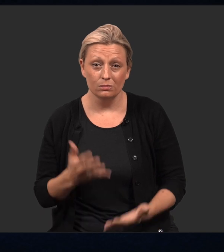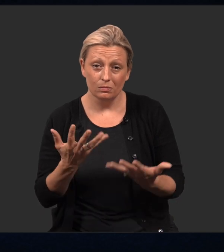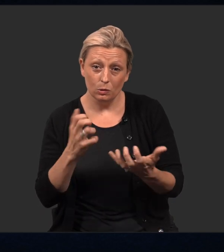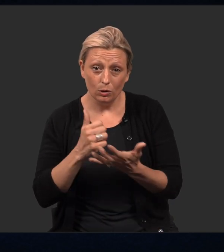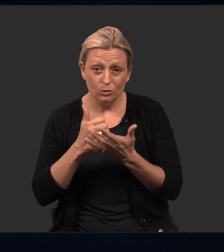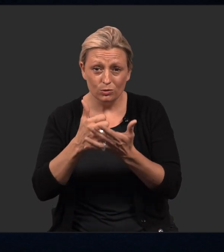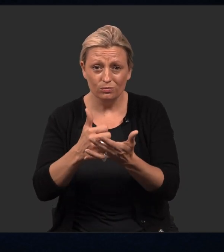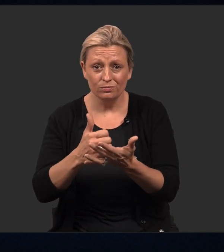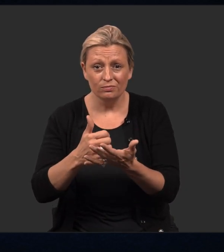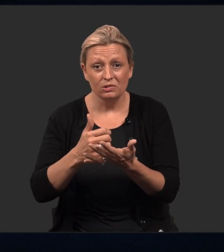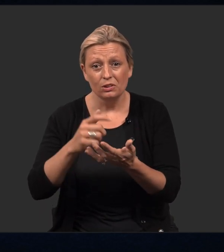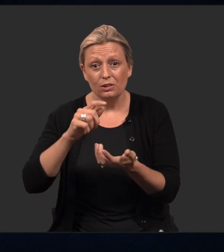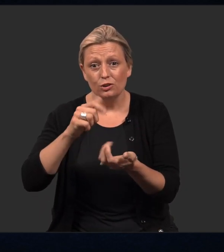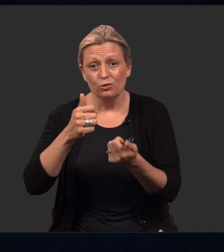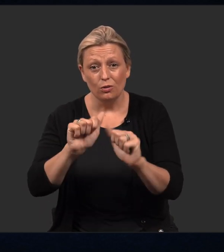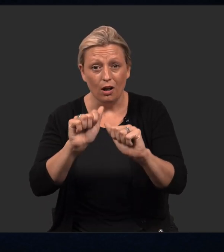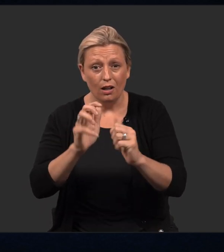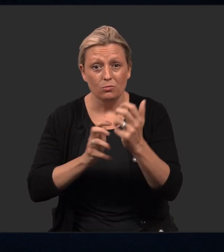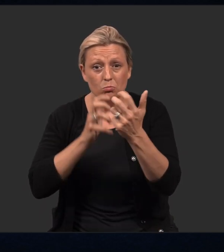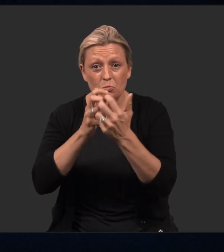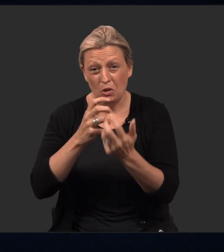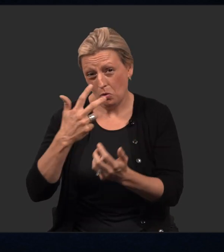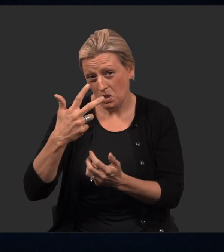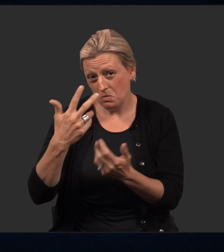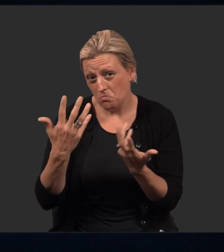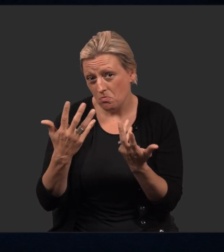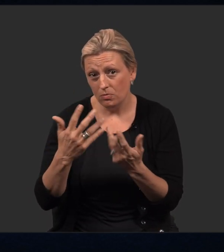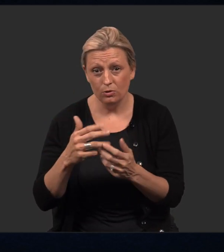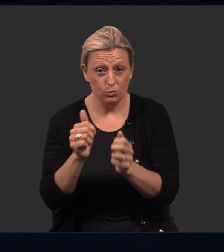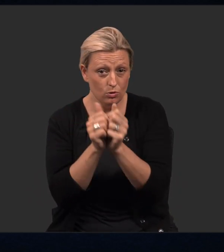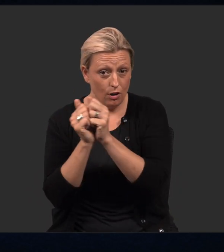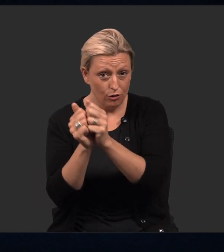If it helps, we can try it together again, this time on a 3 count.